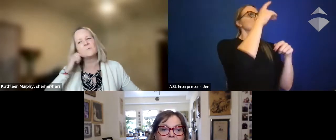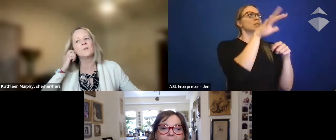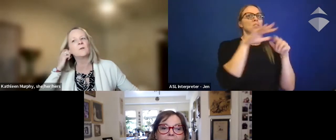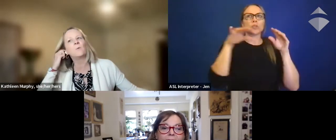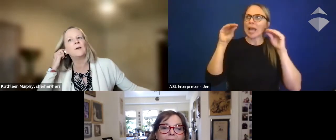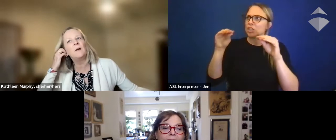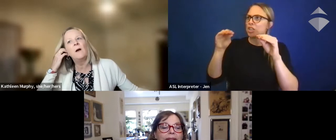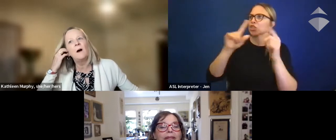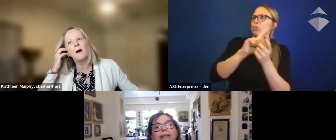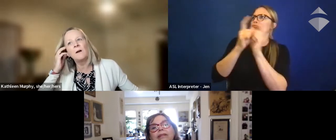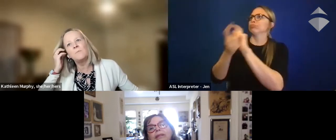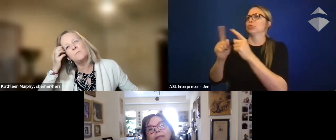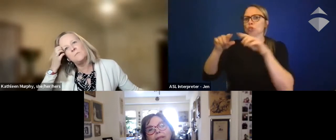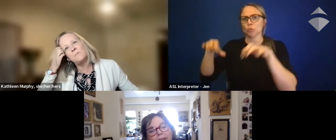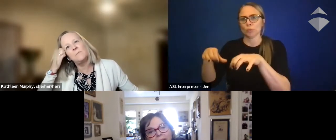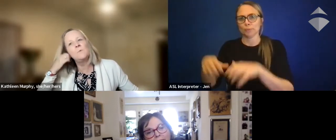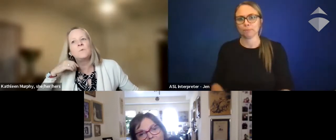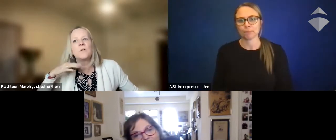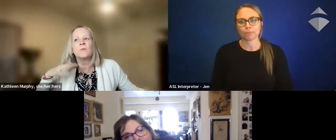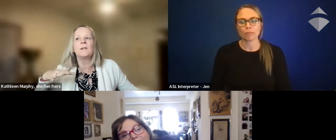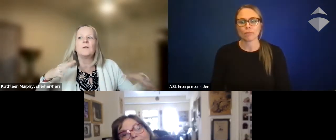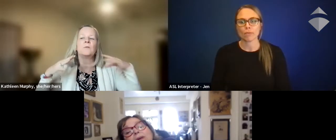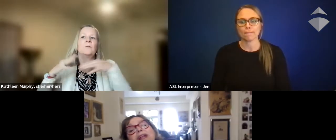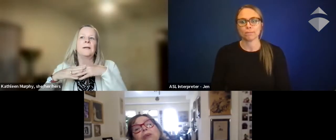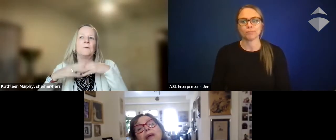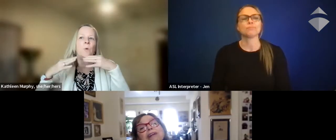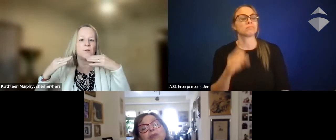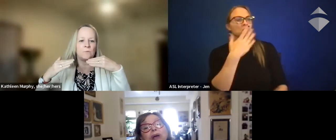That's a really good point. So thinking through like what-